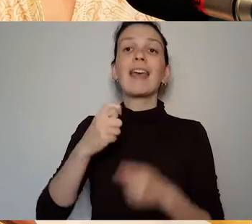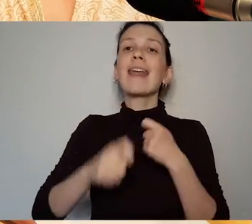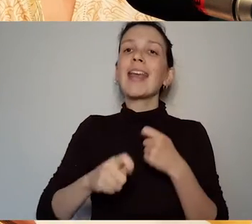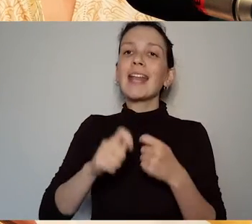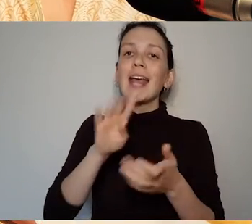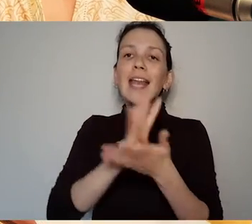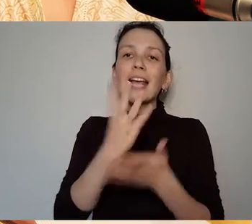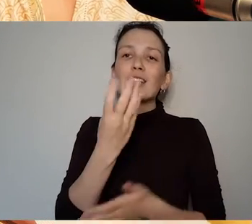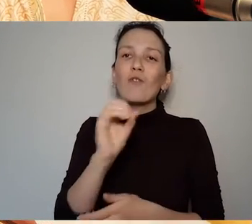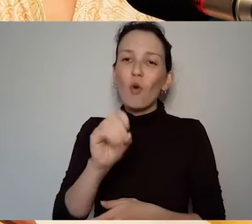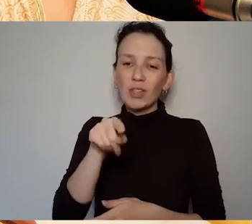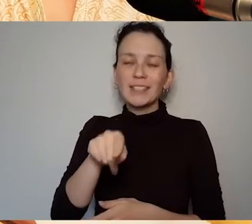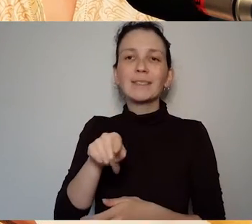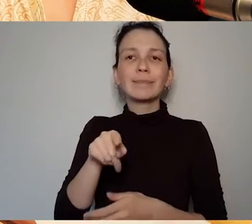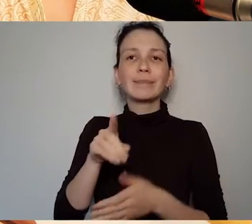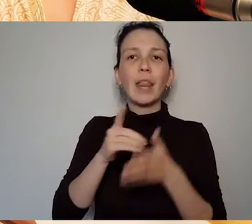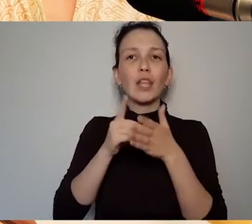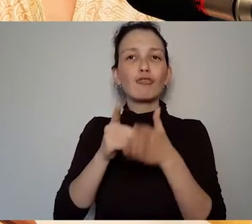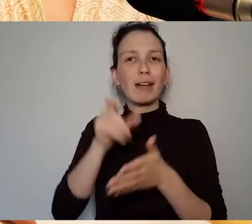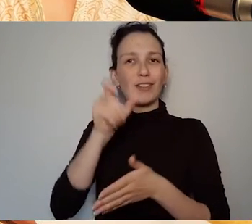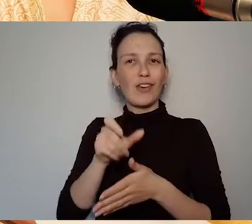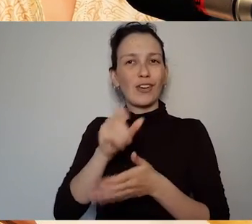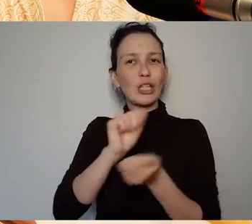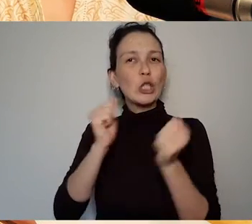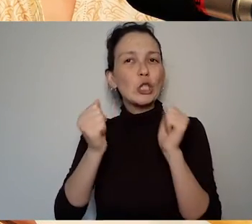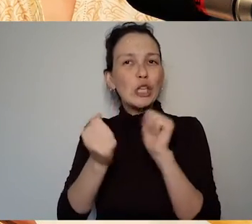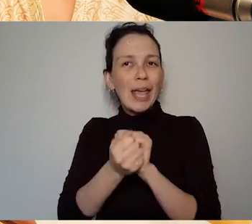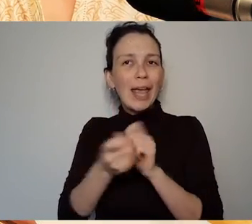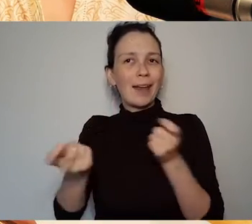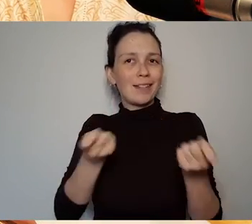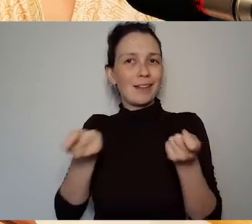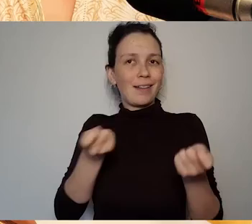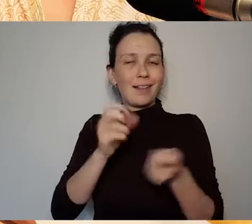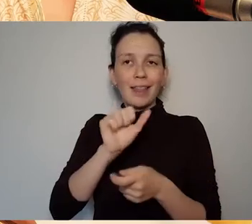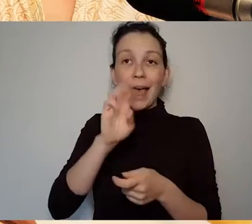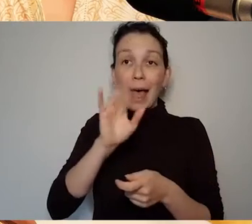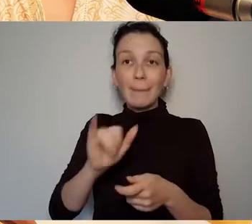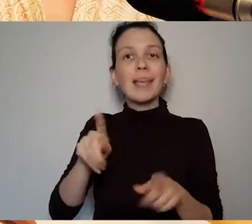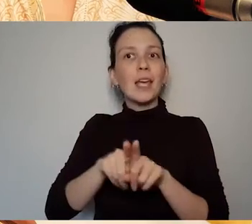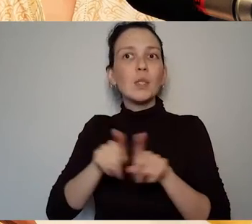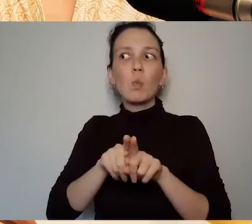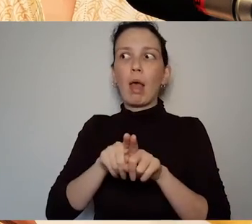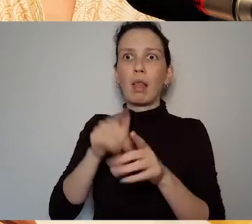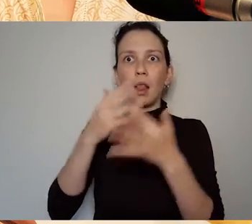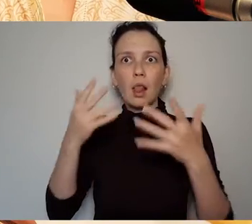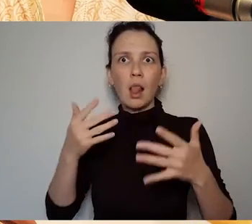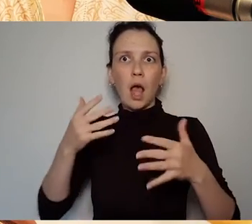Different things were happening. The Irish Constitution was published in 1937 times were changing